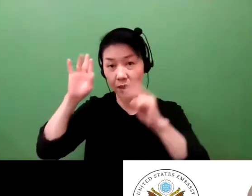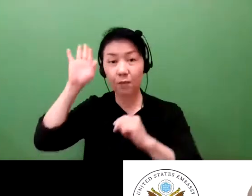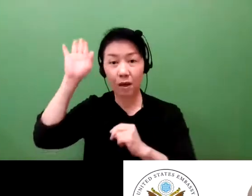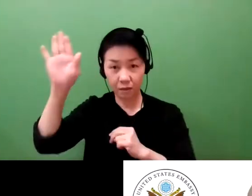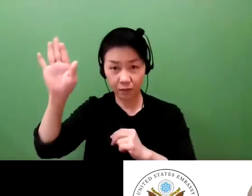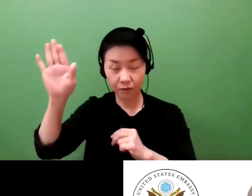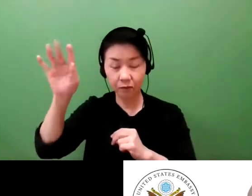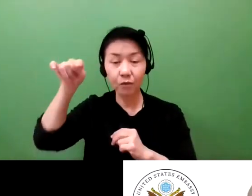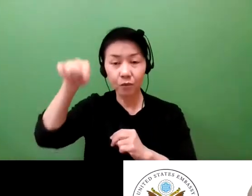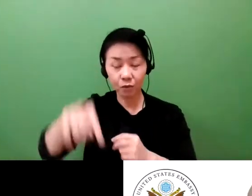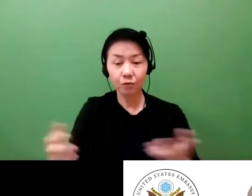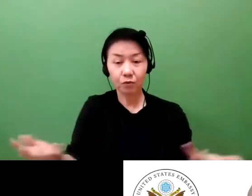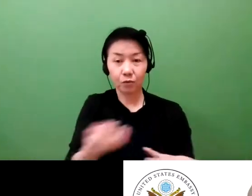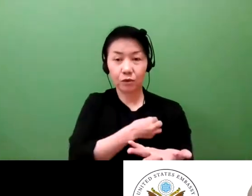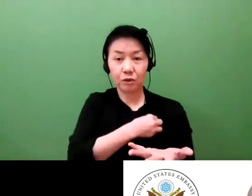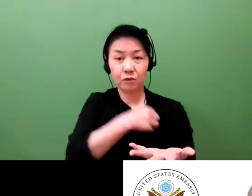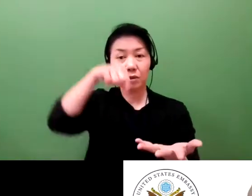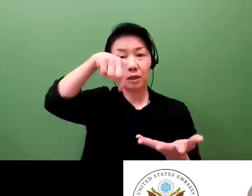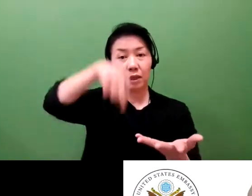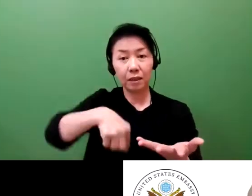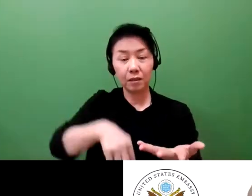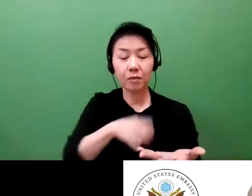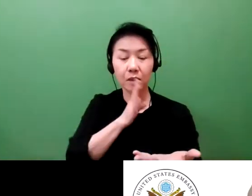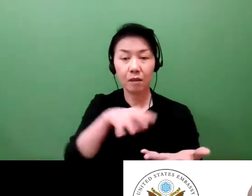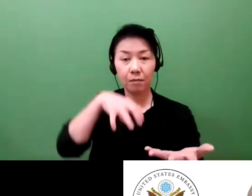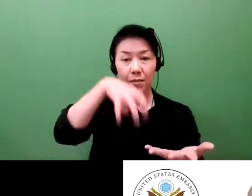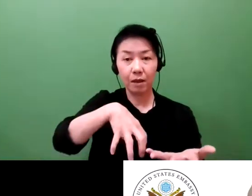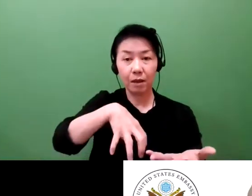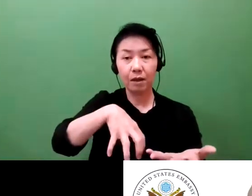What is important is for the employees.